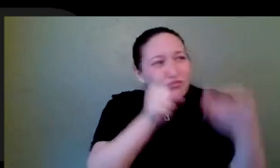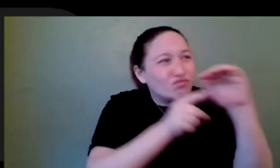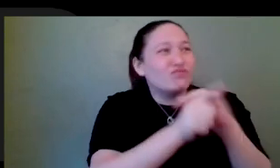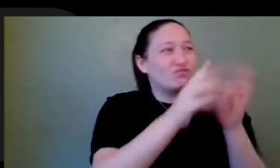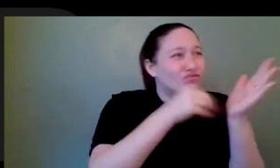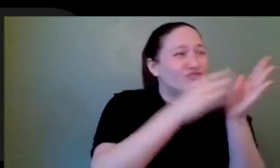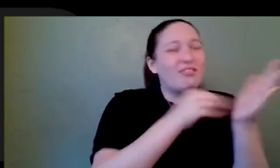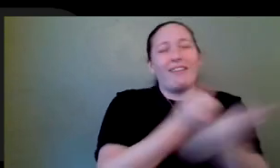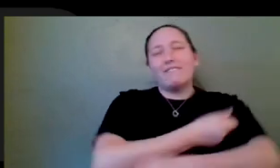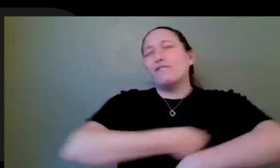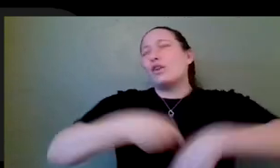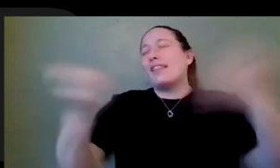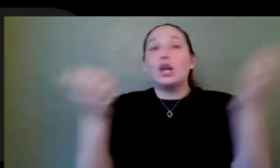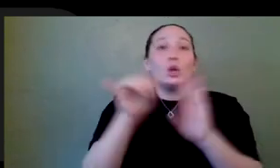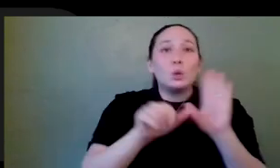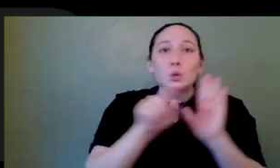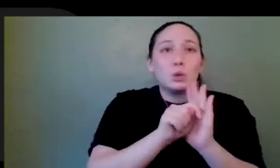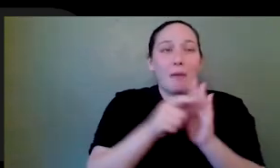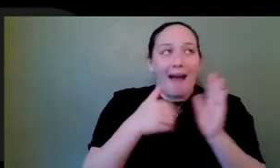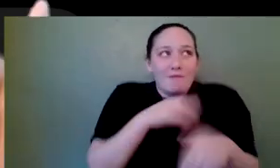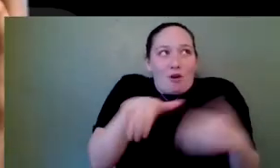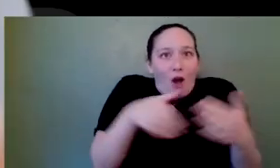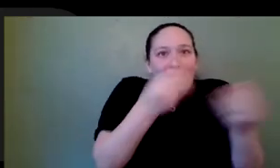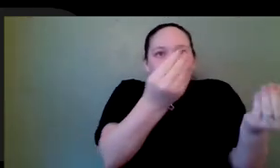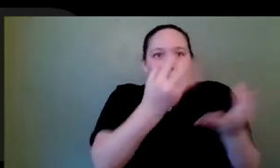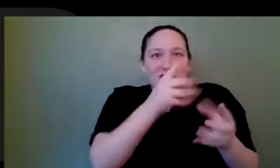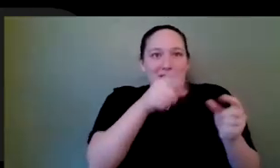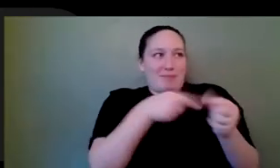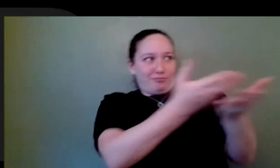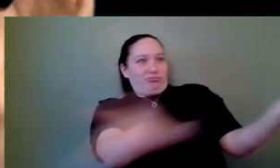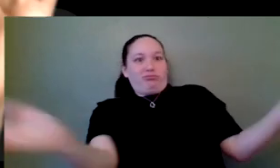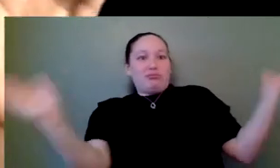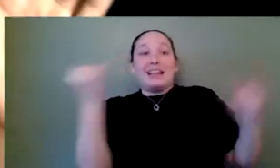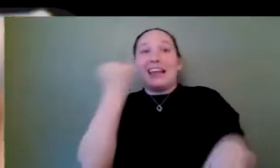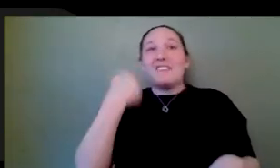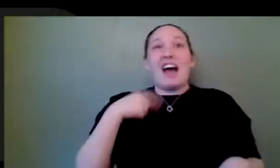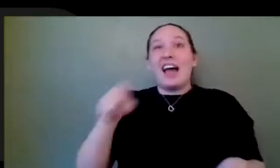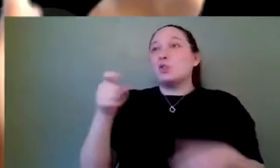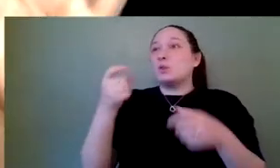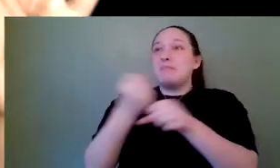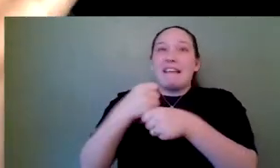right now pretty much learn anything that you want. If I had to make a game on something completely unrelated to me, completely unbeknownst, I don't